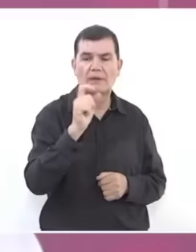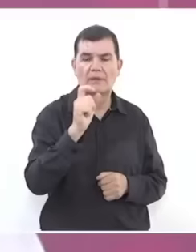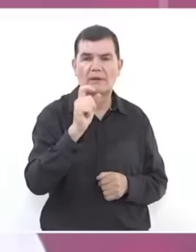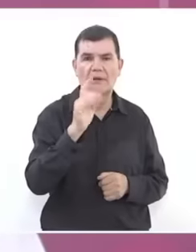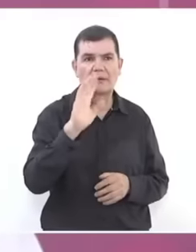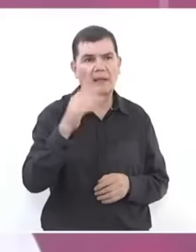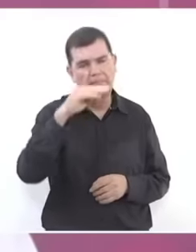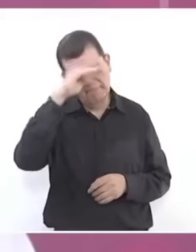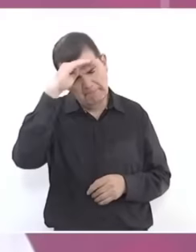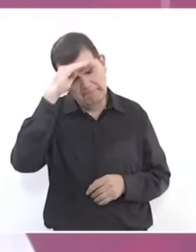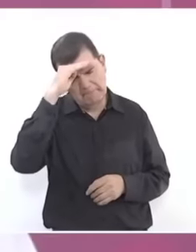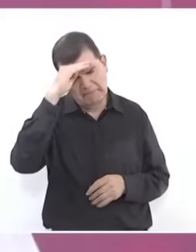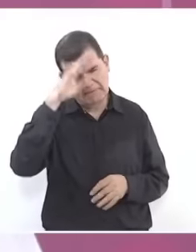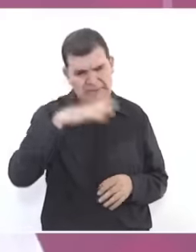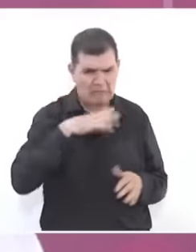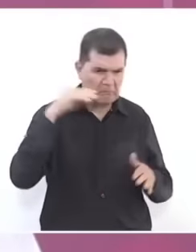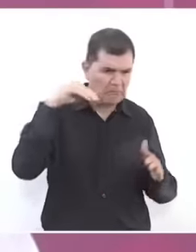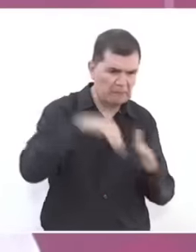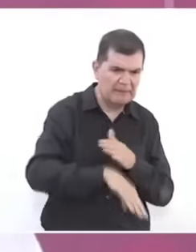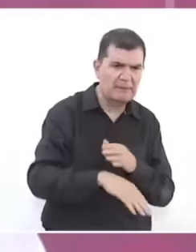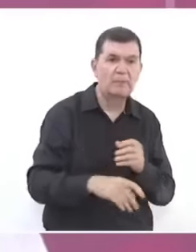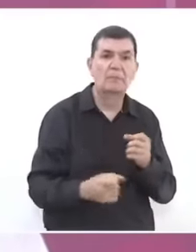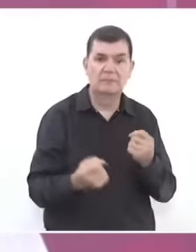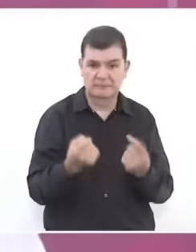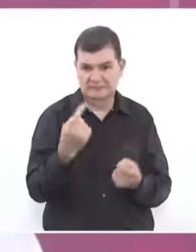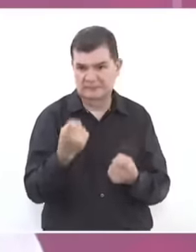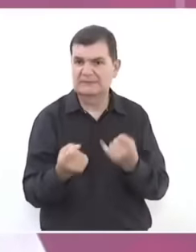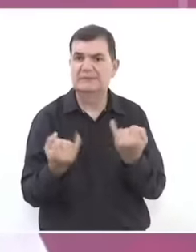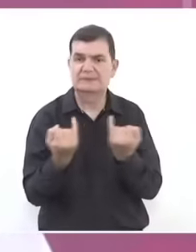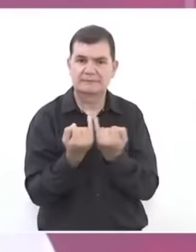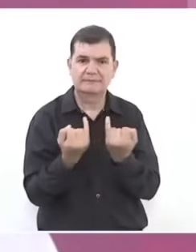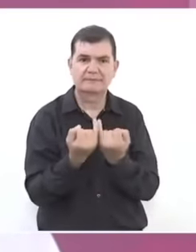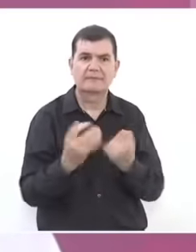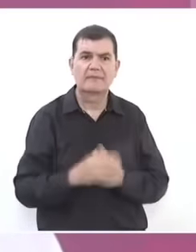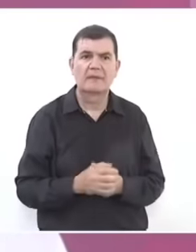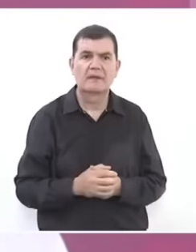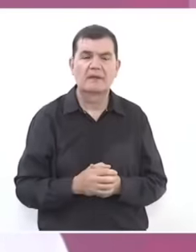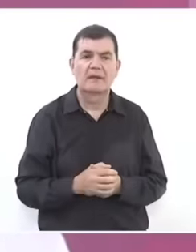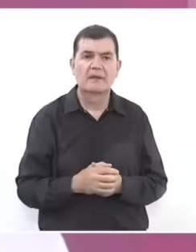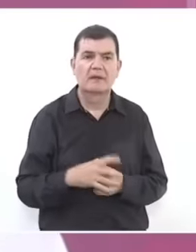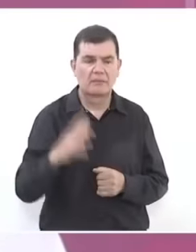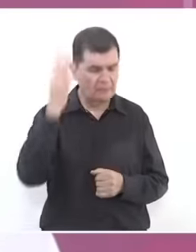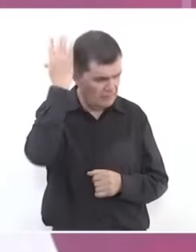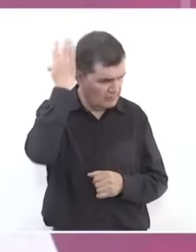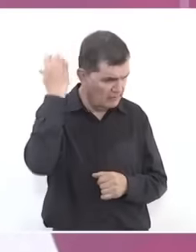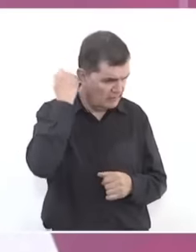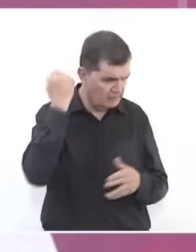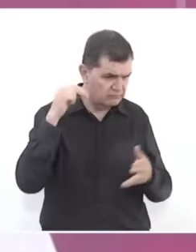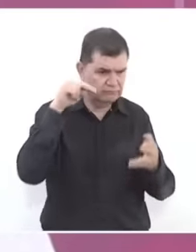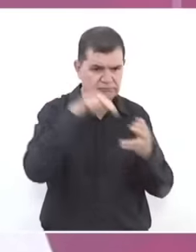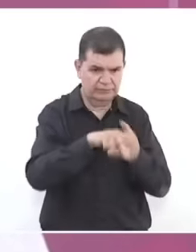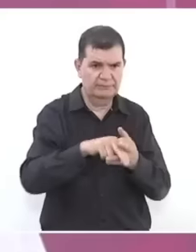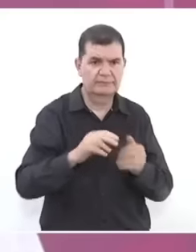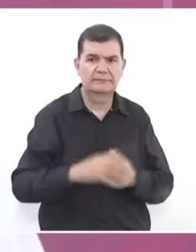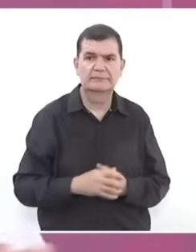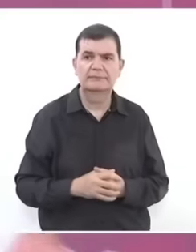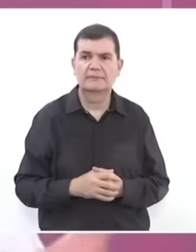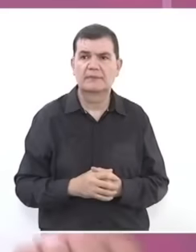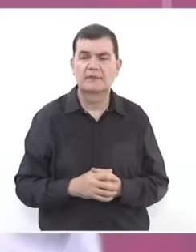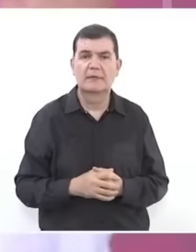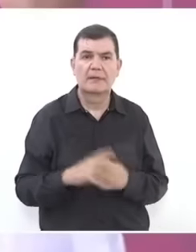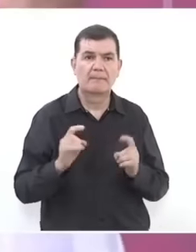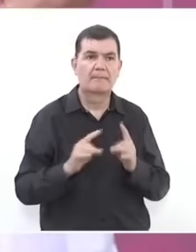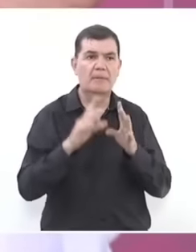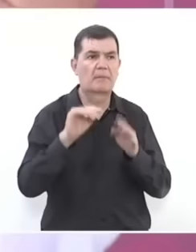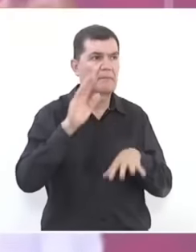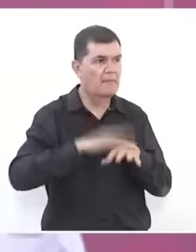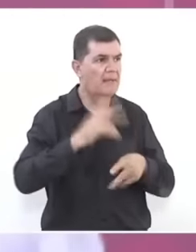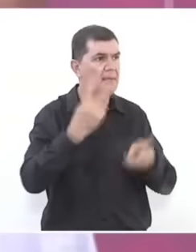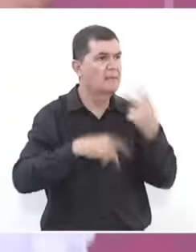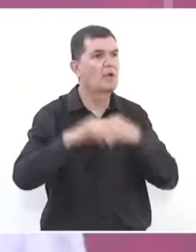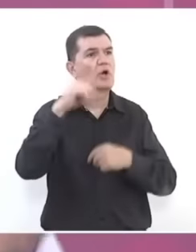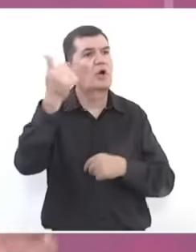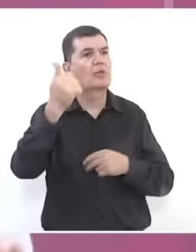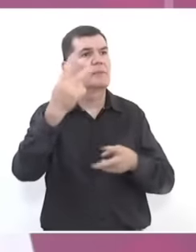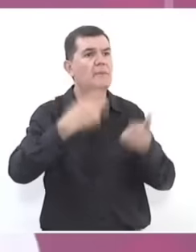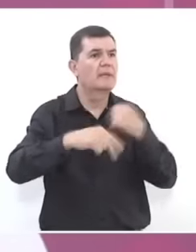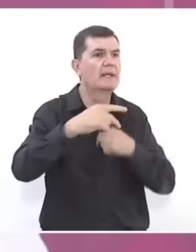the cause was lost because Morelos was also murdered. Other leaders emerged, Vicente